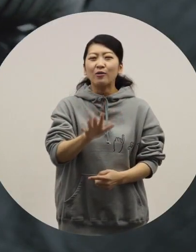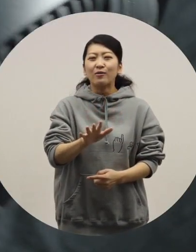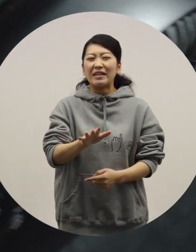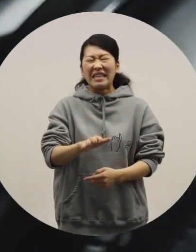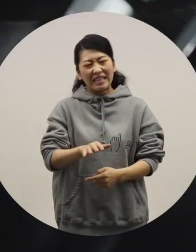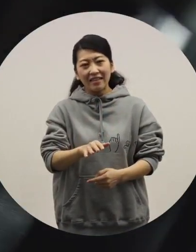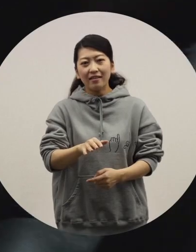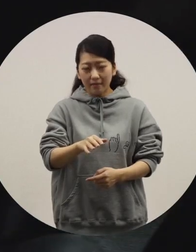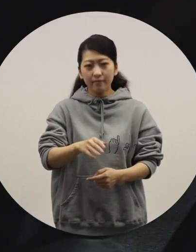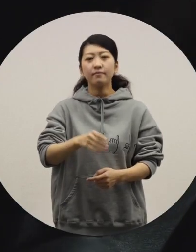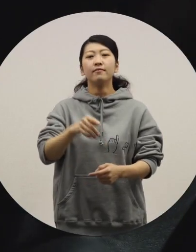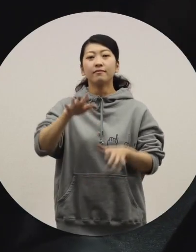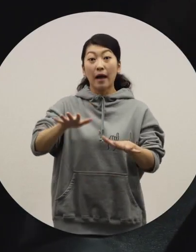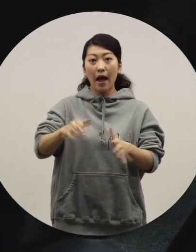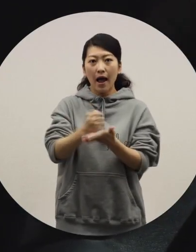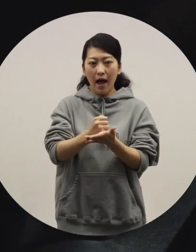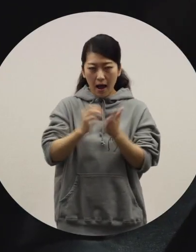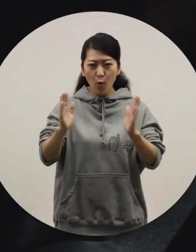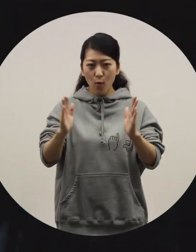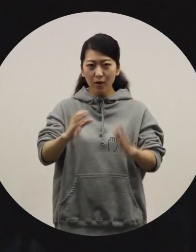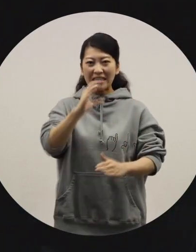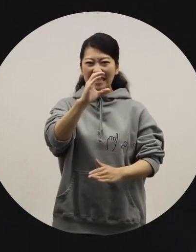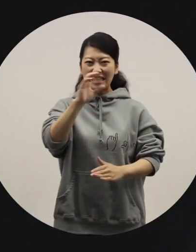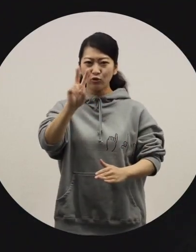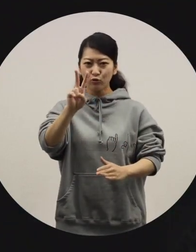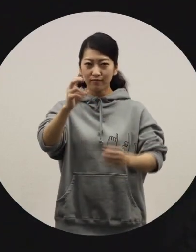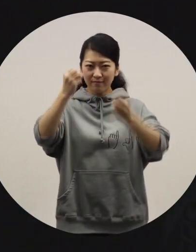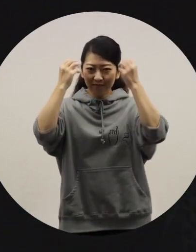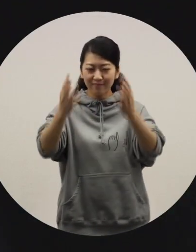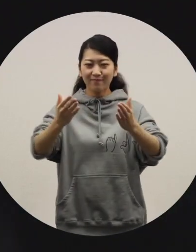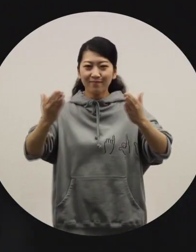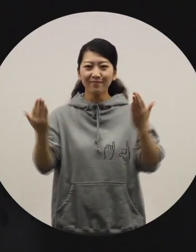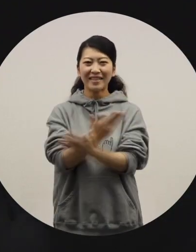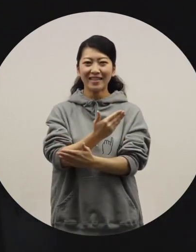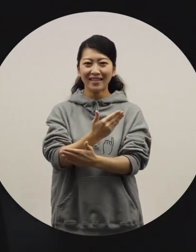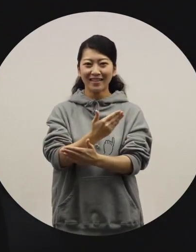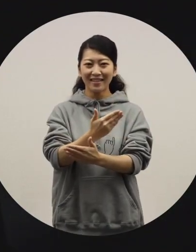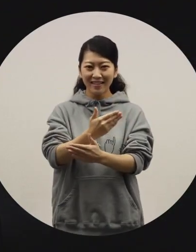So, we put the Model C2 on the market this time,